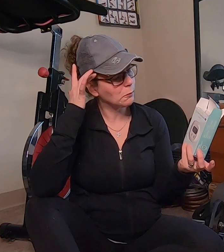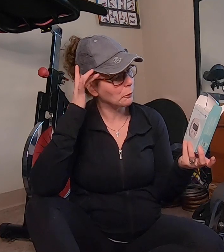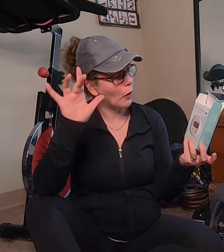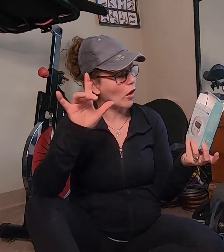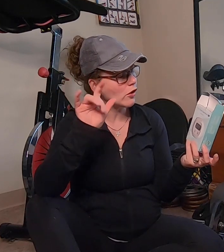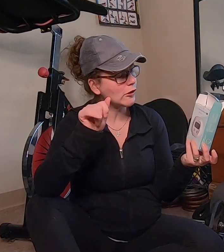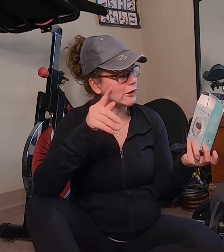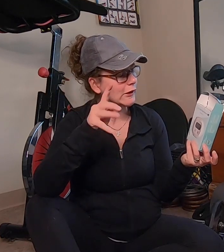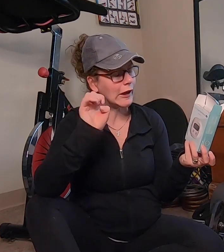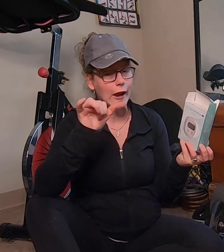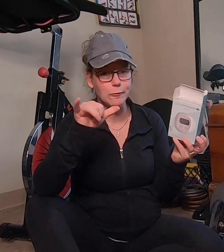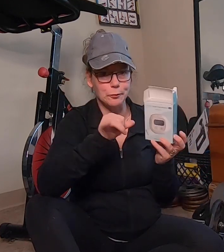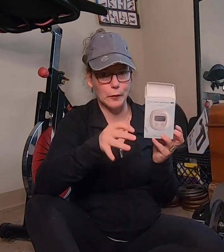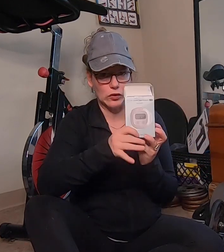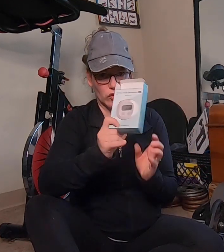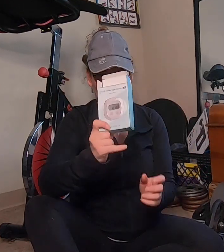Smart Tape measurement